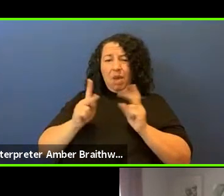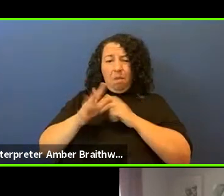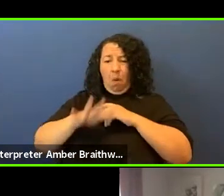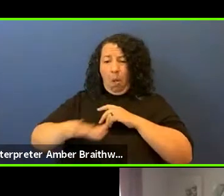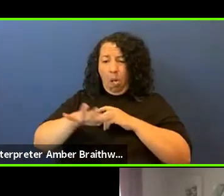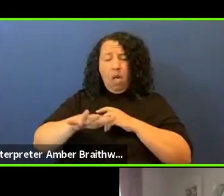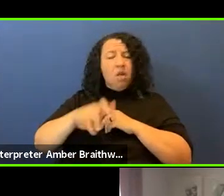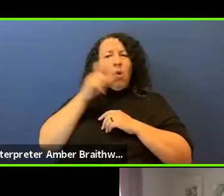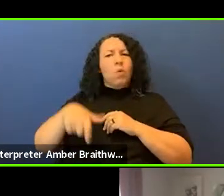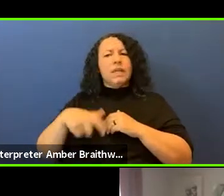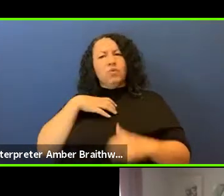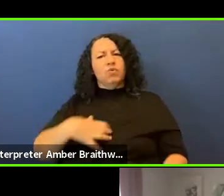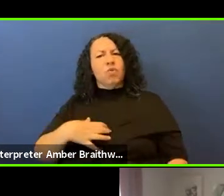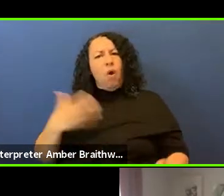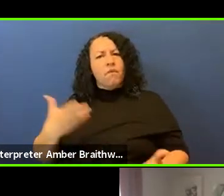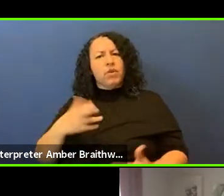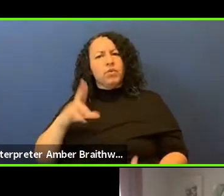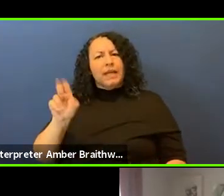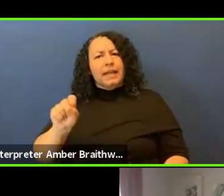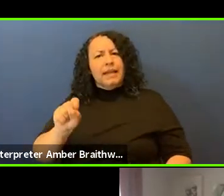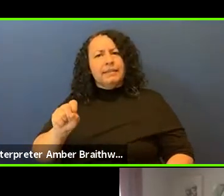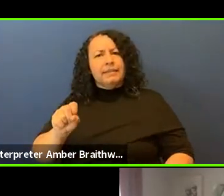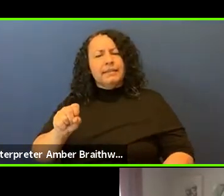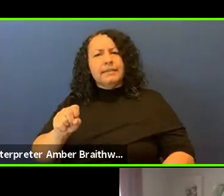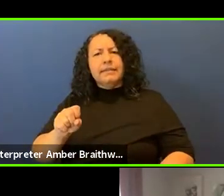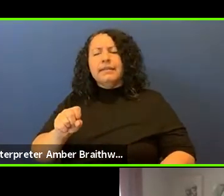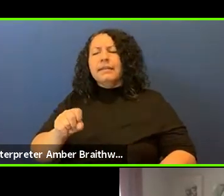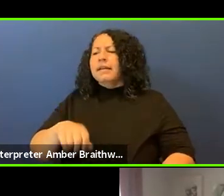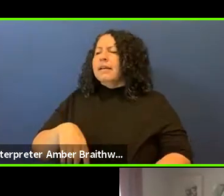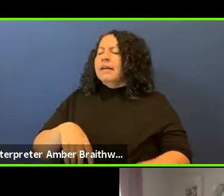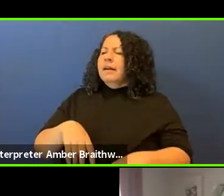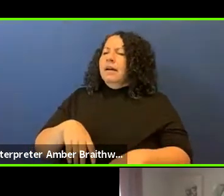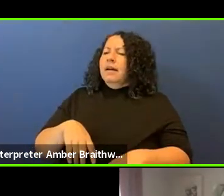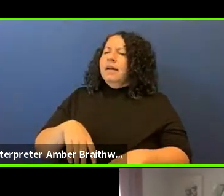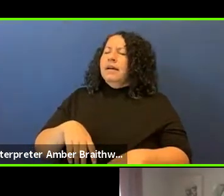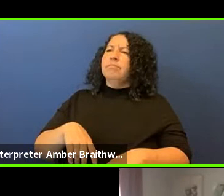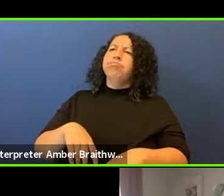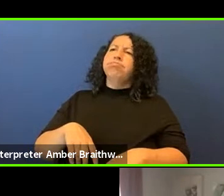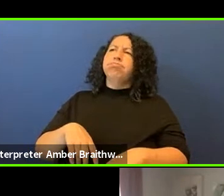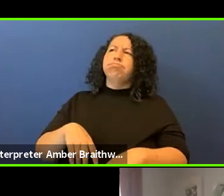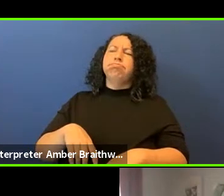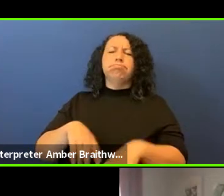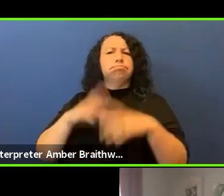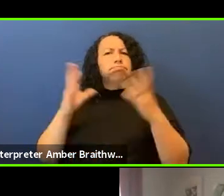the United States. Here in in in my community in